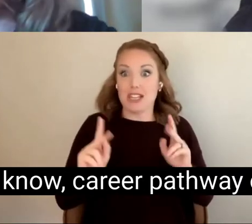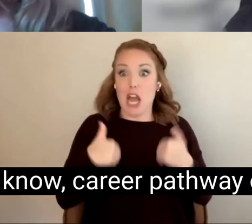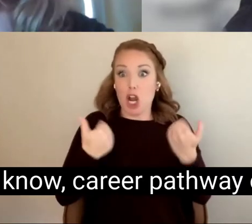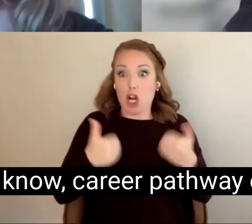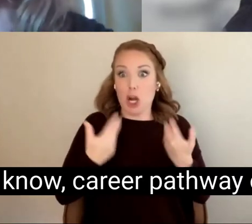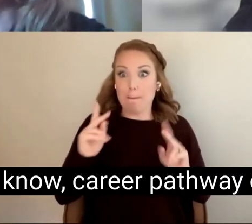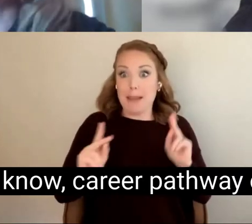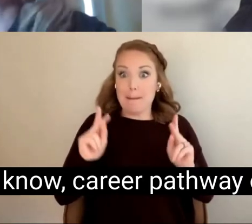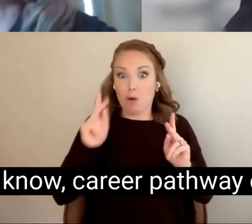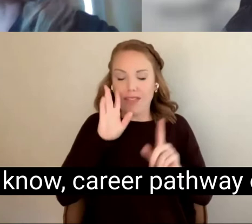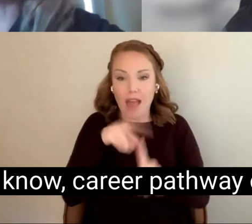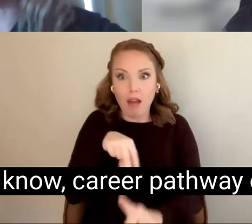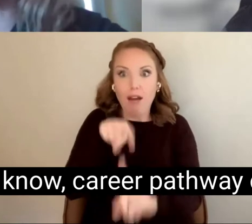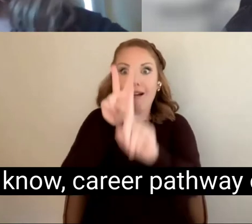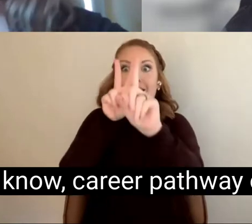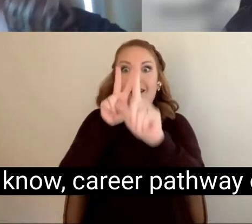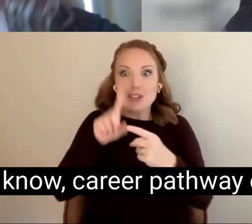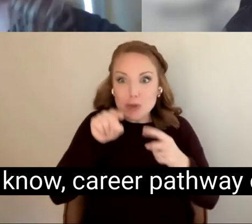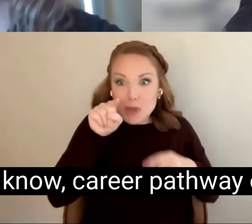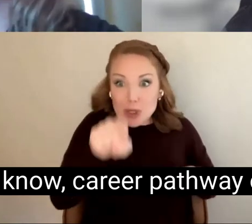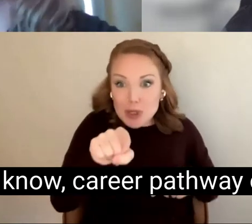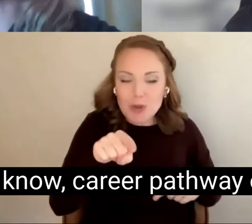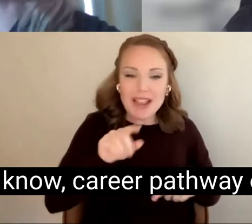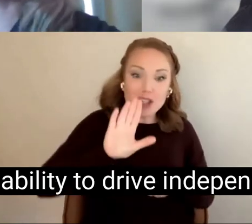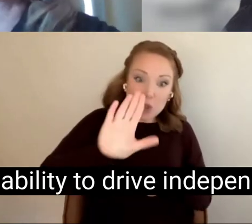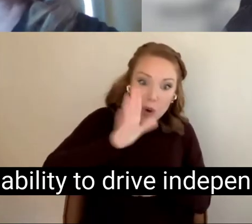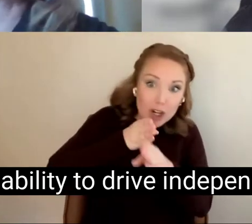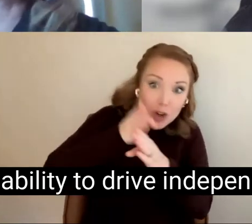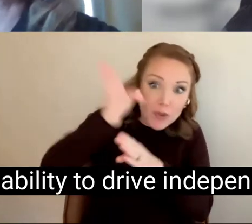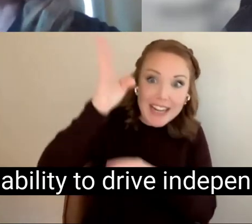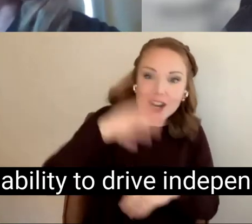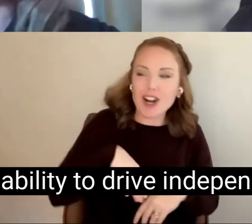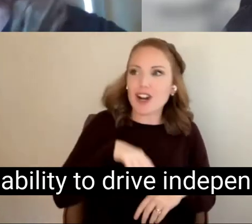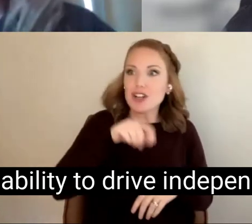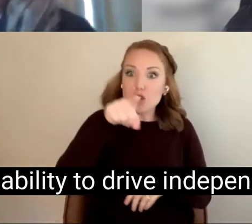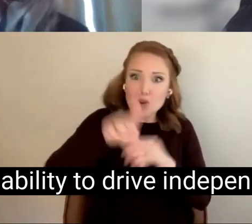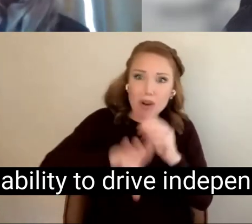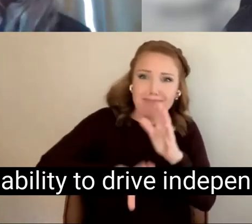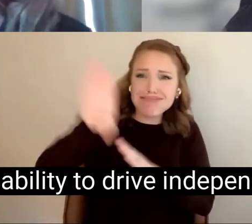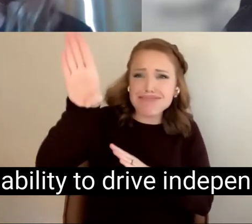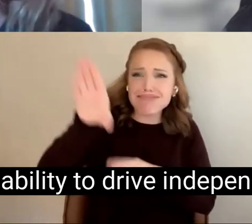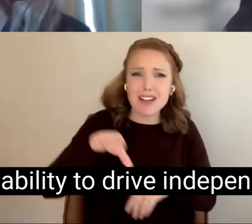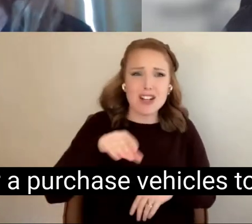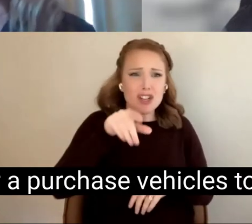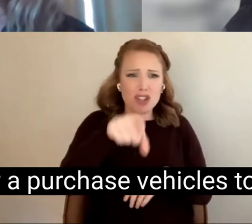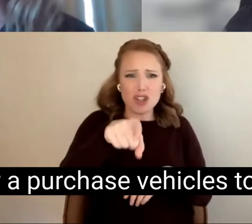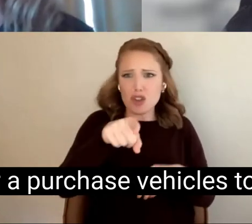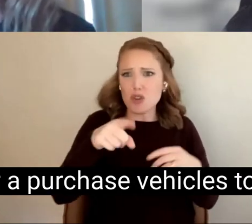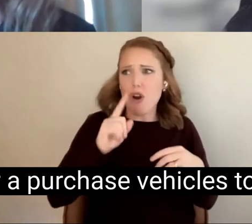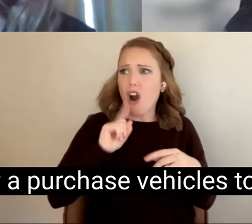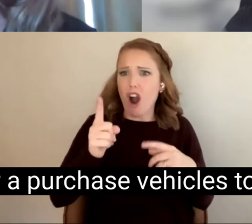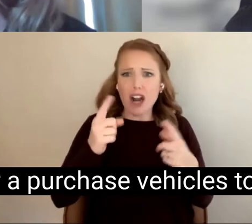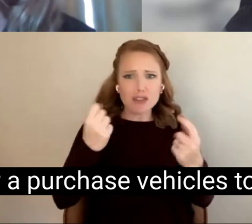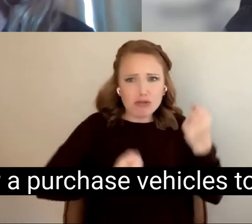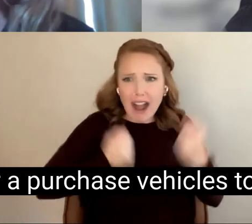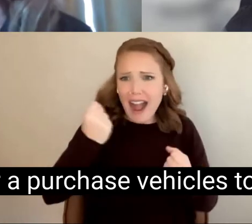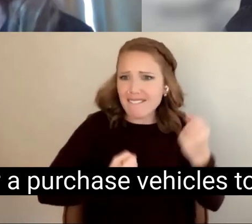And you know, career pathway opportunity like the ability to drive independently and save for a purchase vehicles to be able to